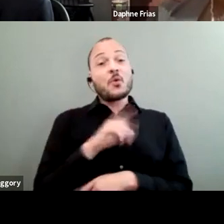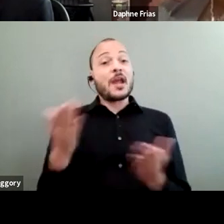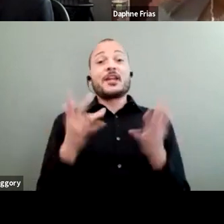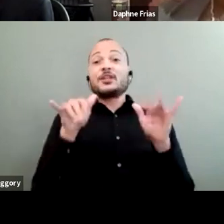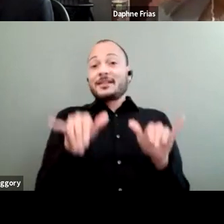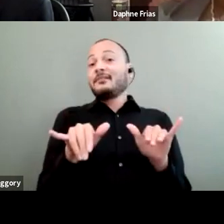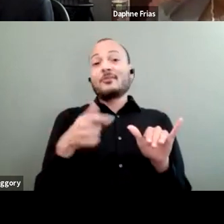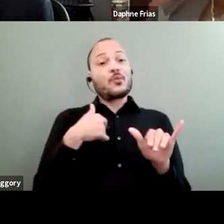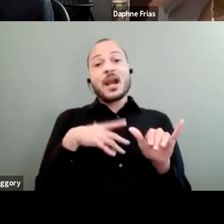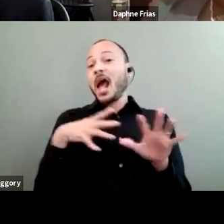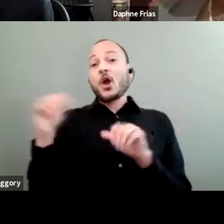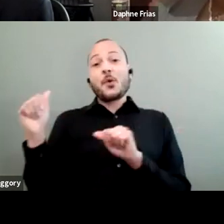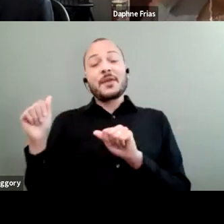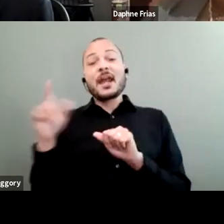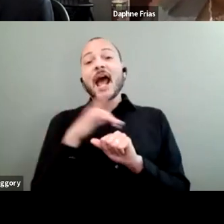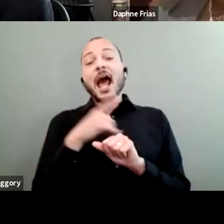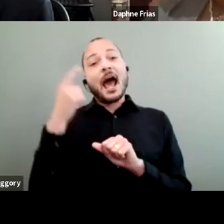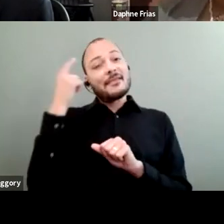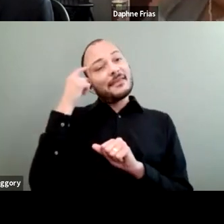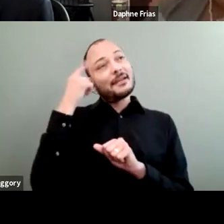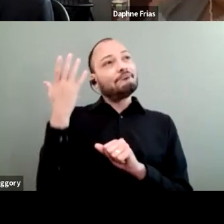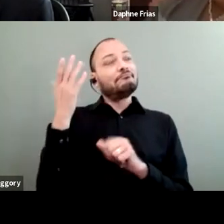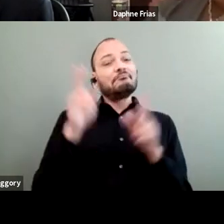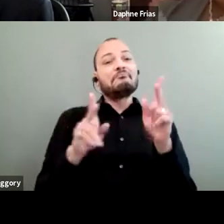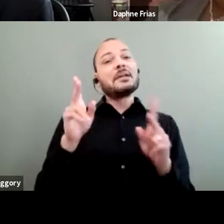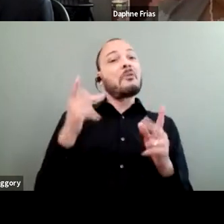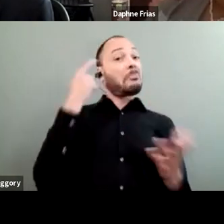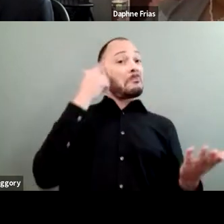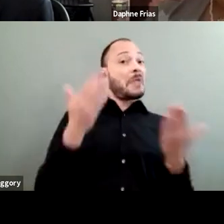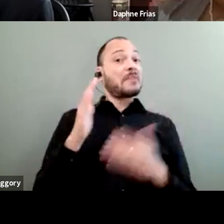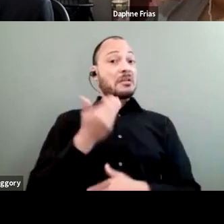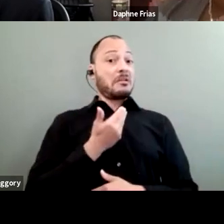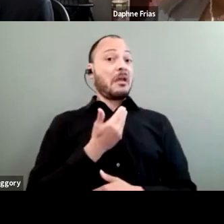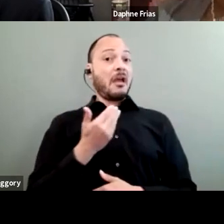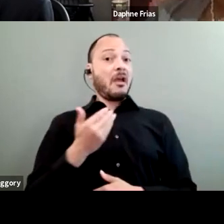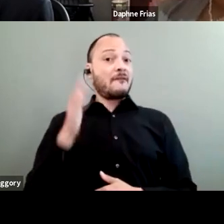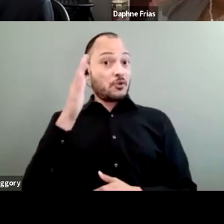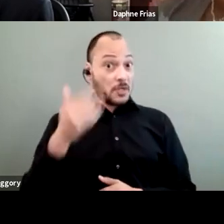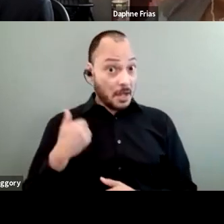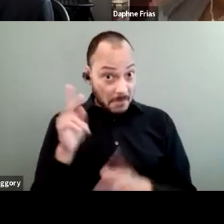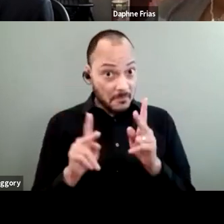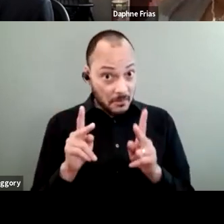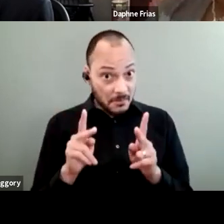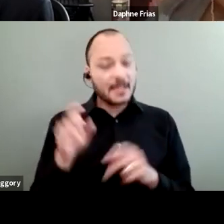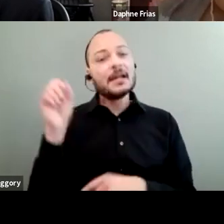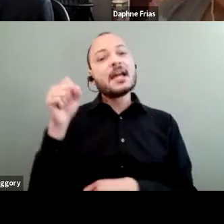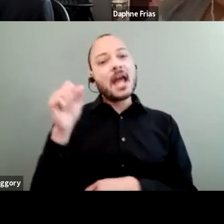And I think there's this notion of "young people, our future," yes, our future is eminent, but we are also the right now.